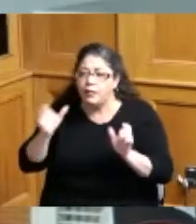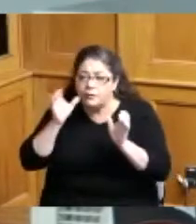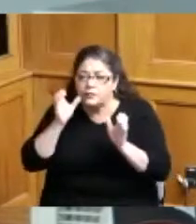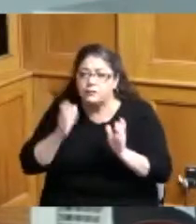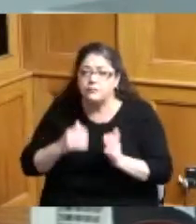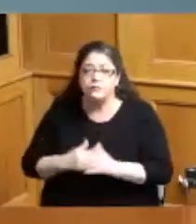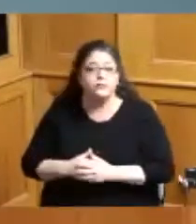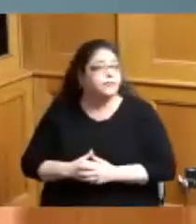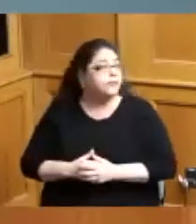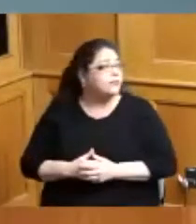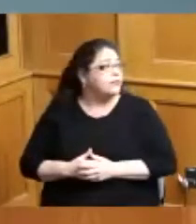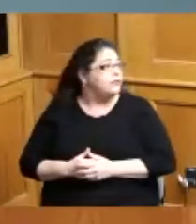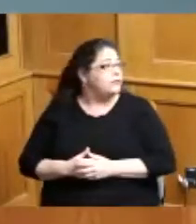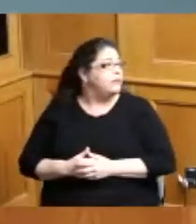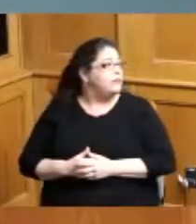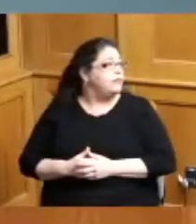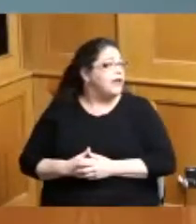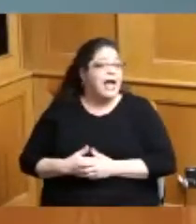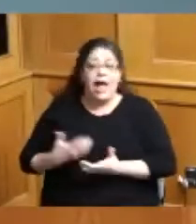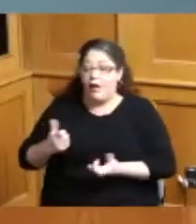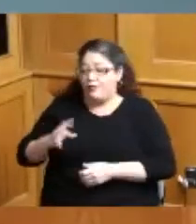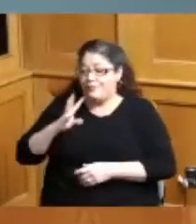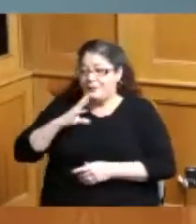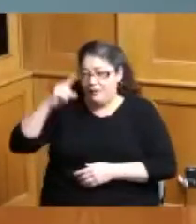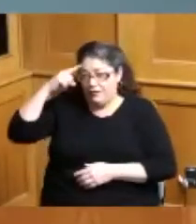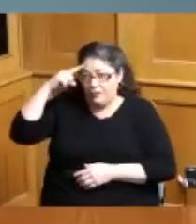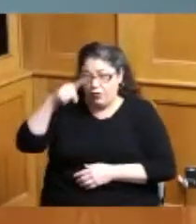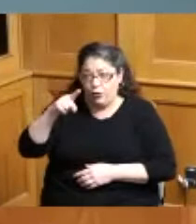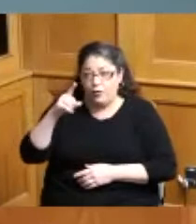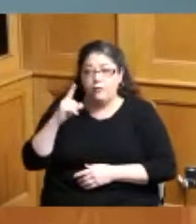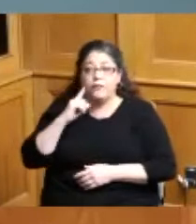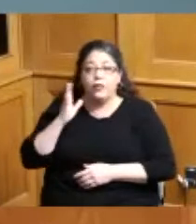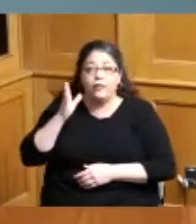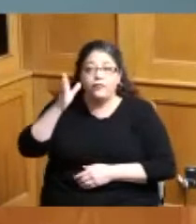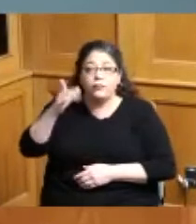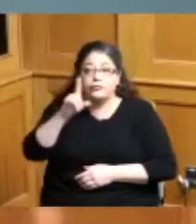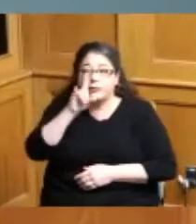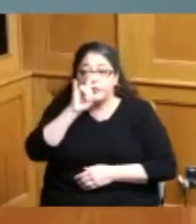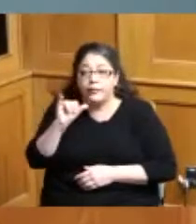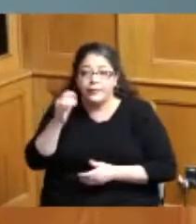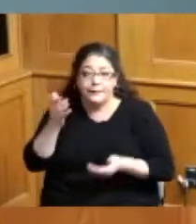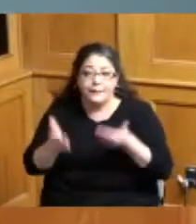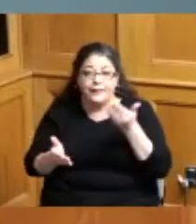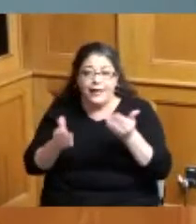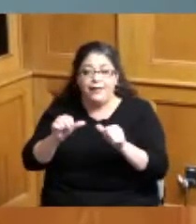he's I don't want to speak for you but maybe what the future may look like in in that area so